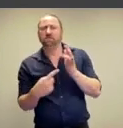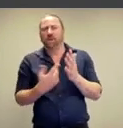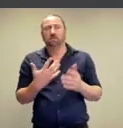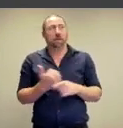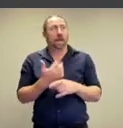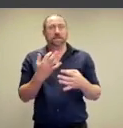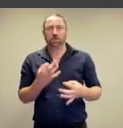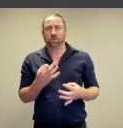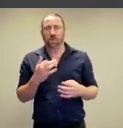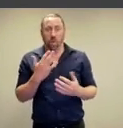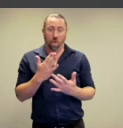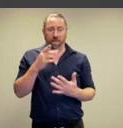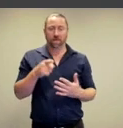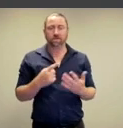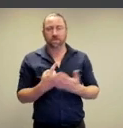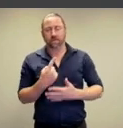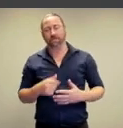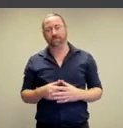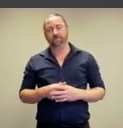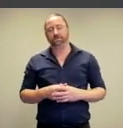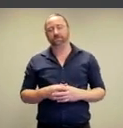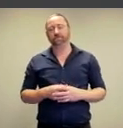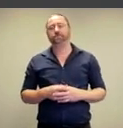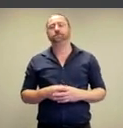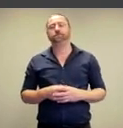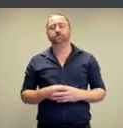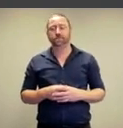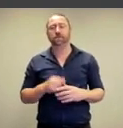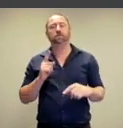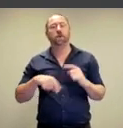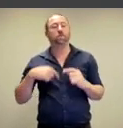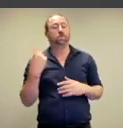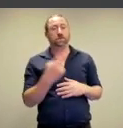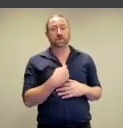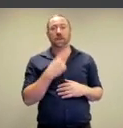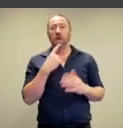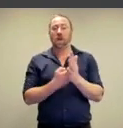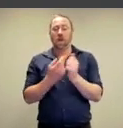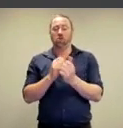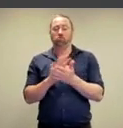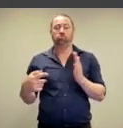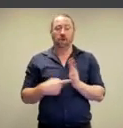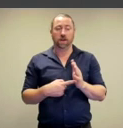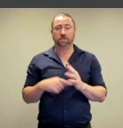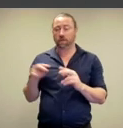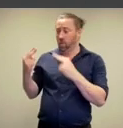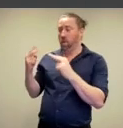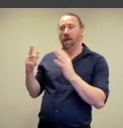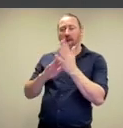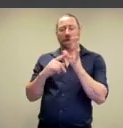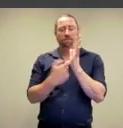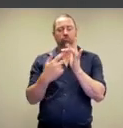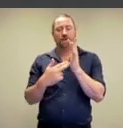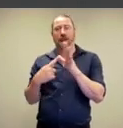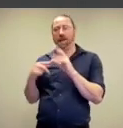decision. Alright,